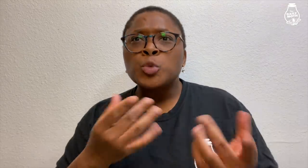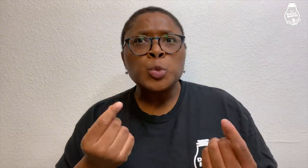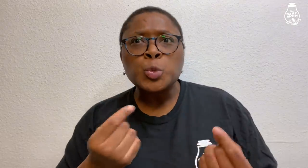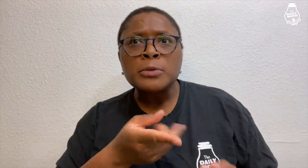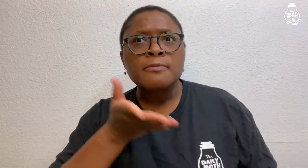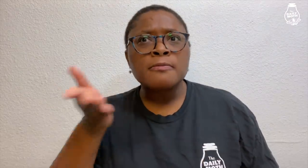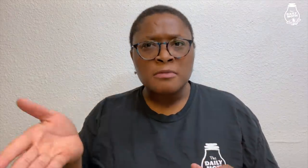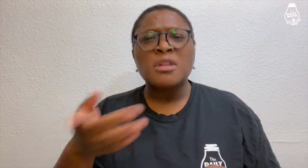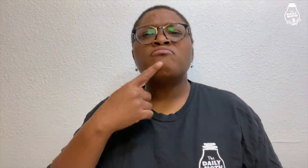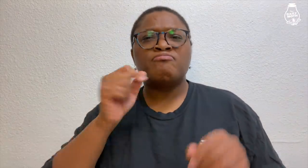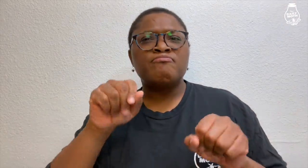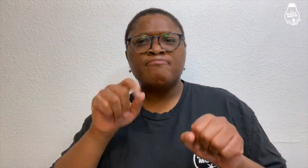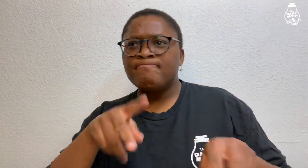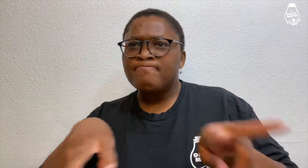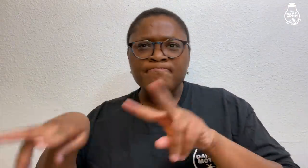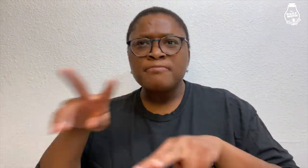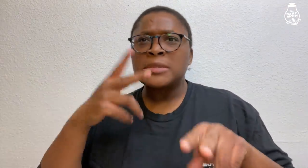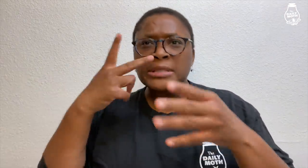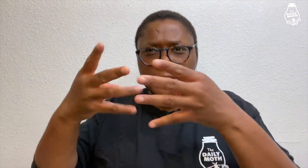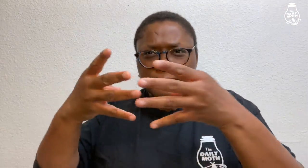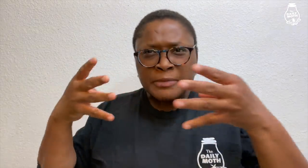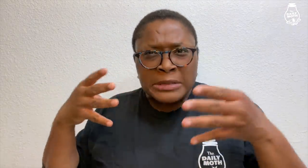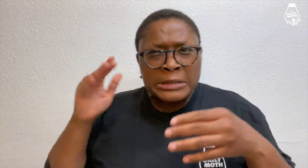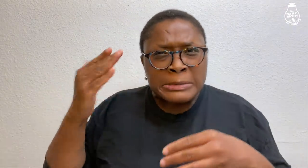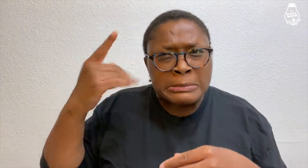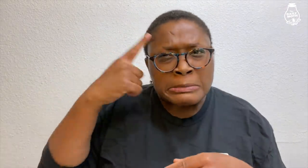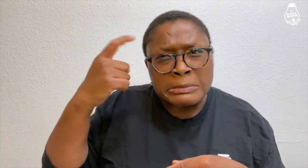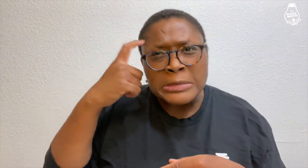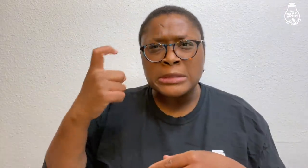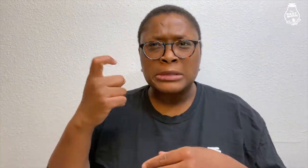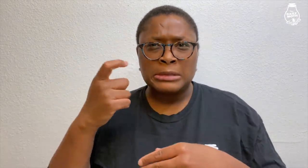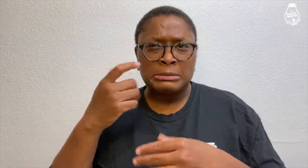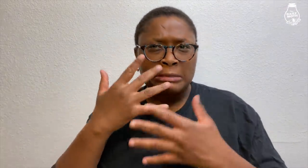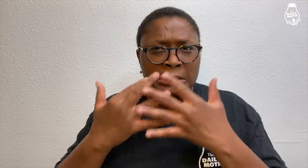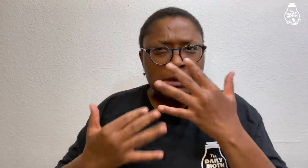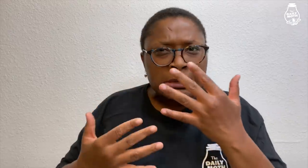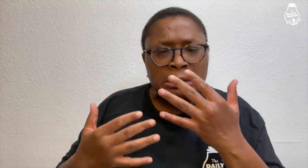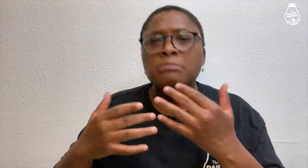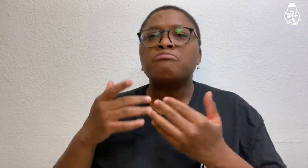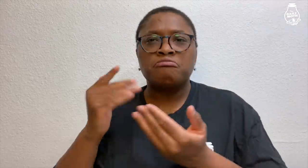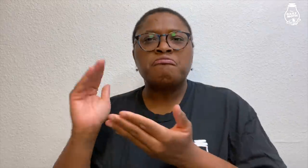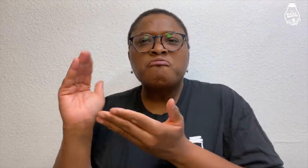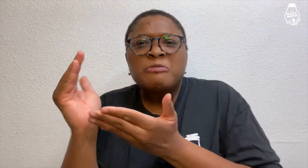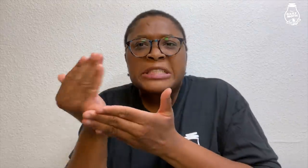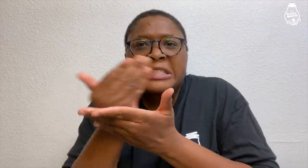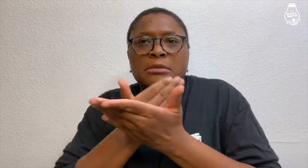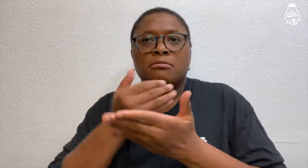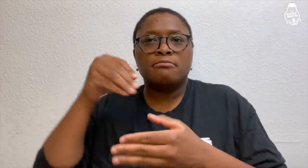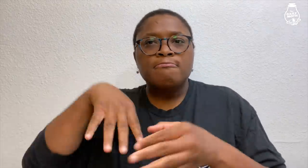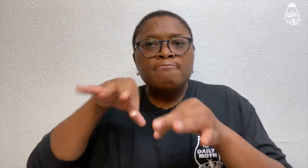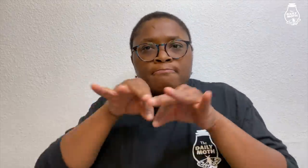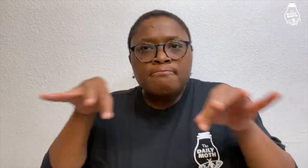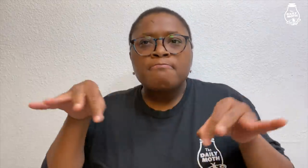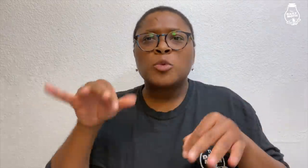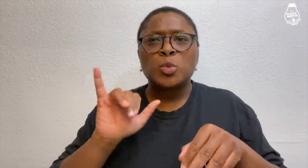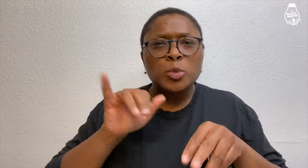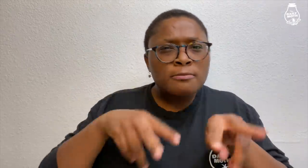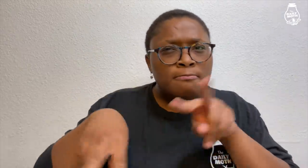He was asked to explain what he did there, and he explained that upon observation the fence seemed suspicious with blood on it, so a blood sample was collected.